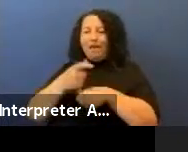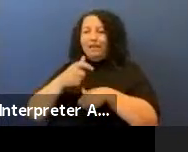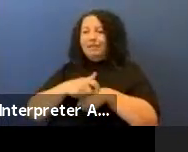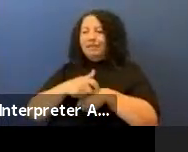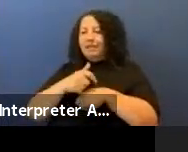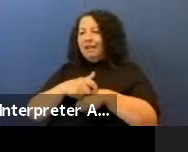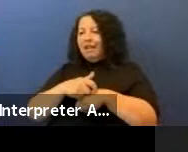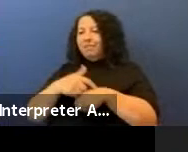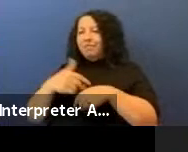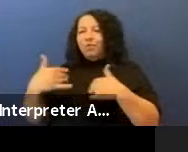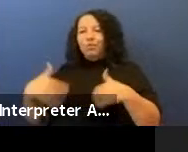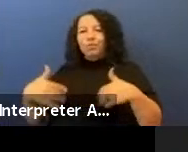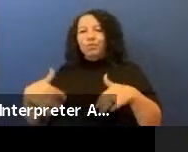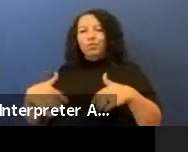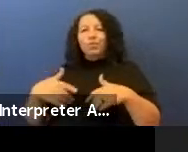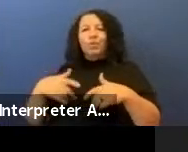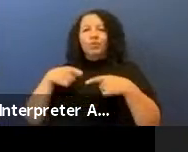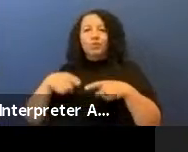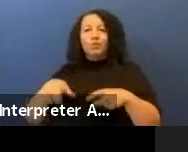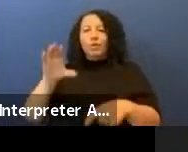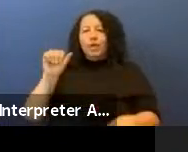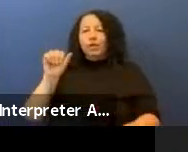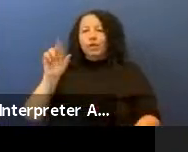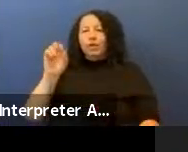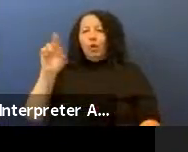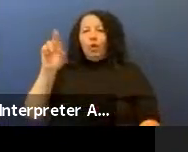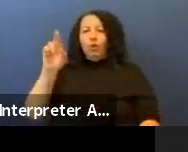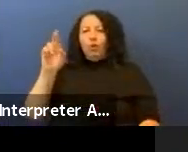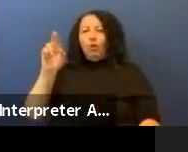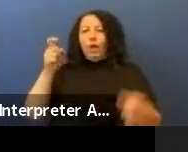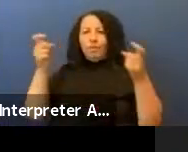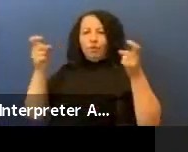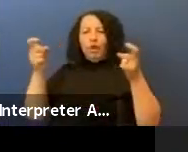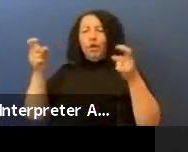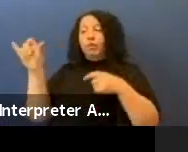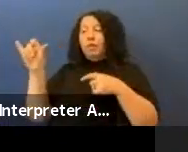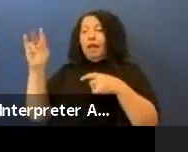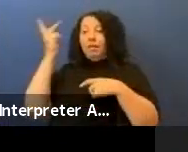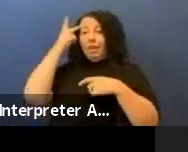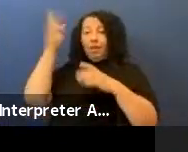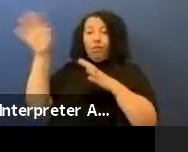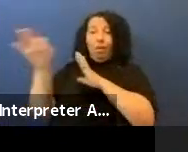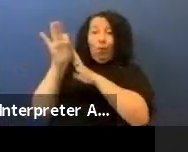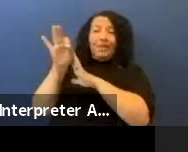in the Carter administration as a political appointee and I got to